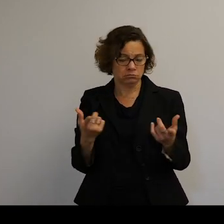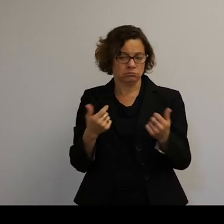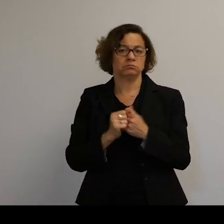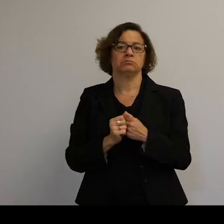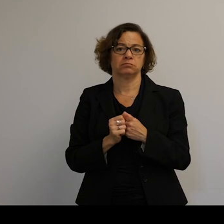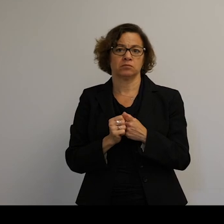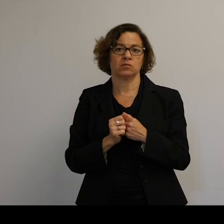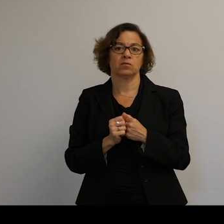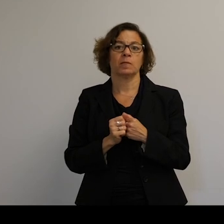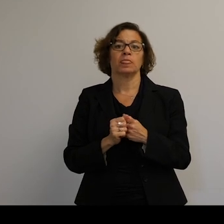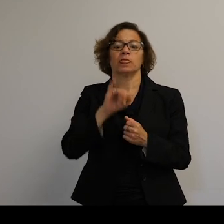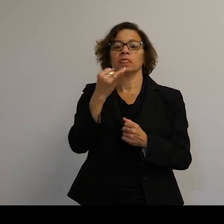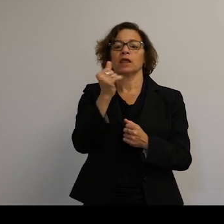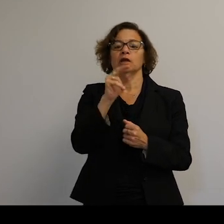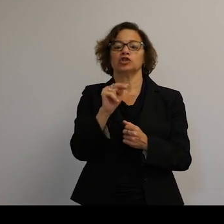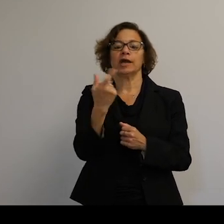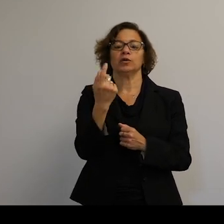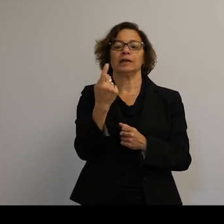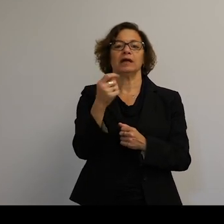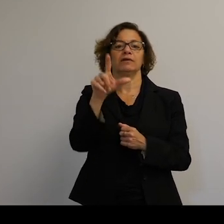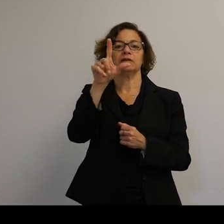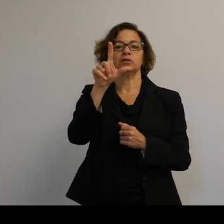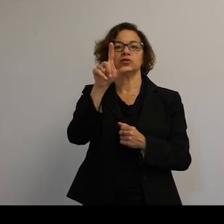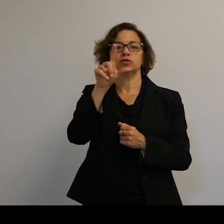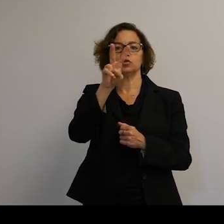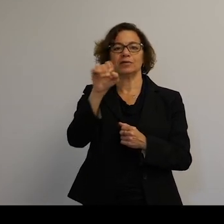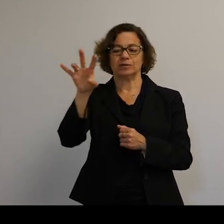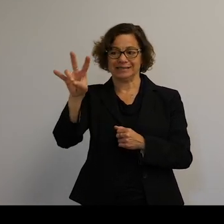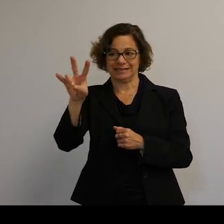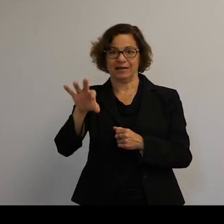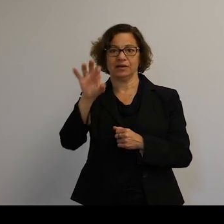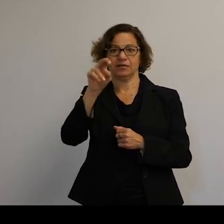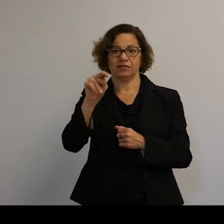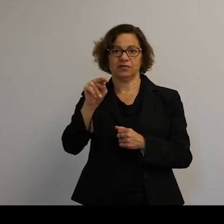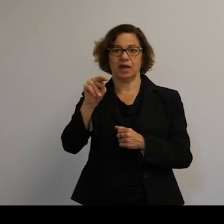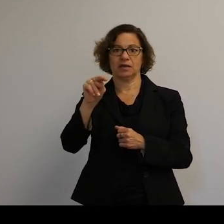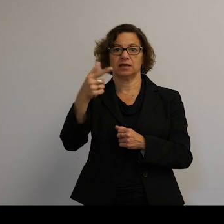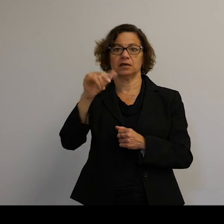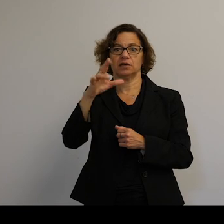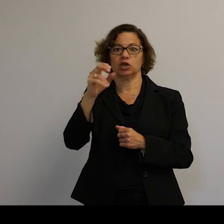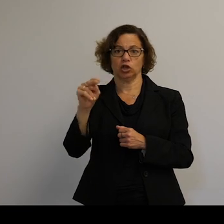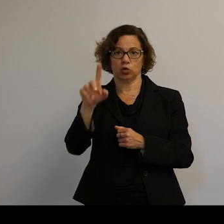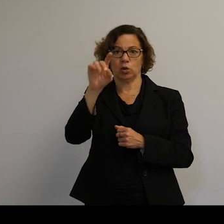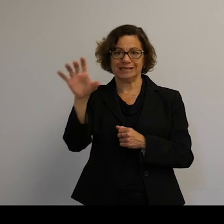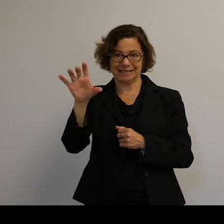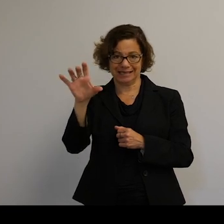On the 11th of January 2007, Fengyun 1C was destroyed by a kinetic kill vehicle, which